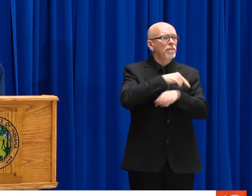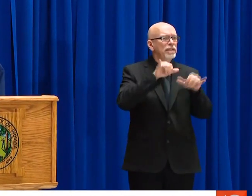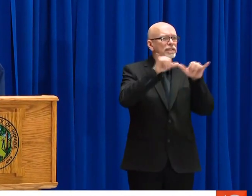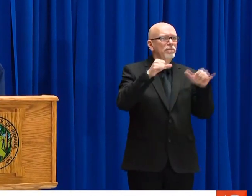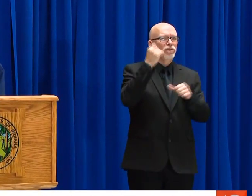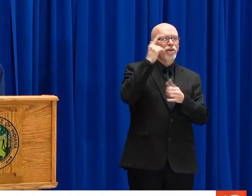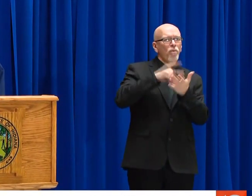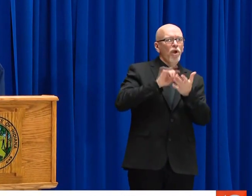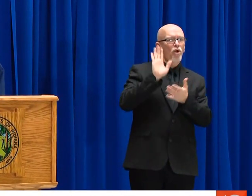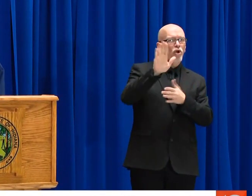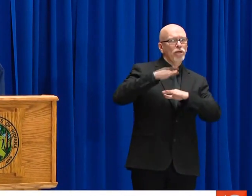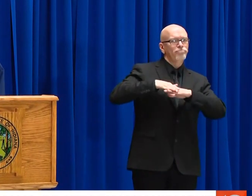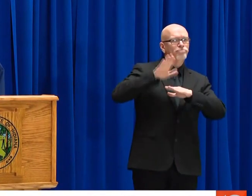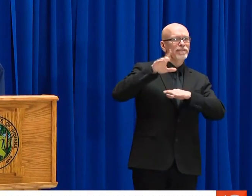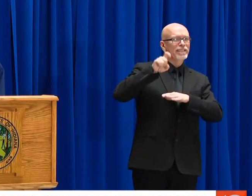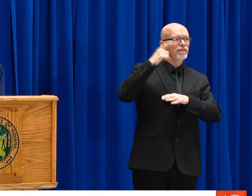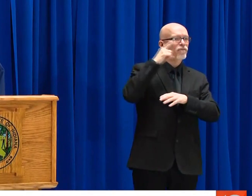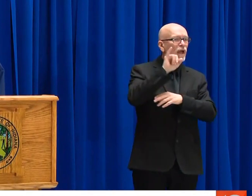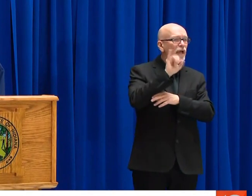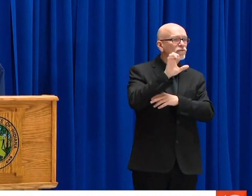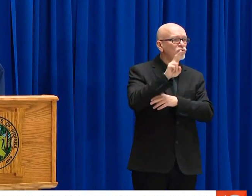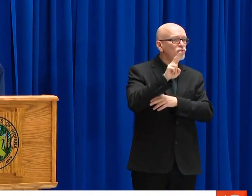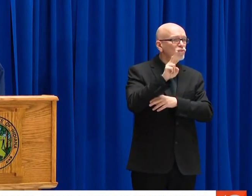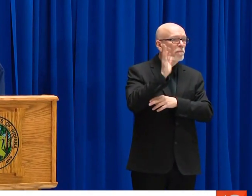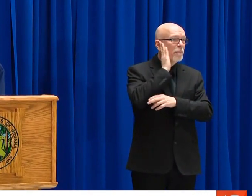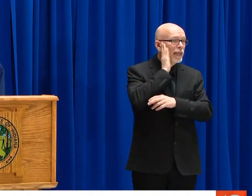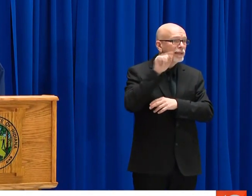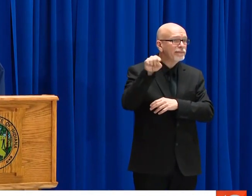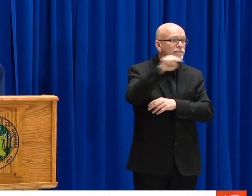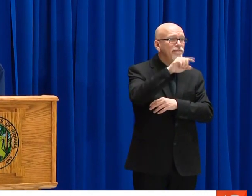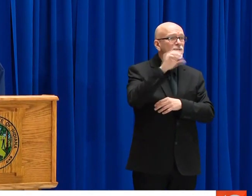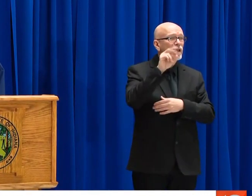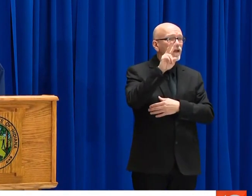AND THAT WILL ADD TO OUR EXISTING CAPABILITIES ACROSS THE STATE. WE'RE WORKING CLOSELY WITH MAJOR